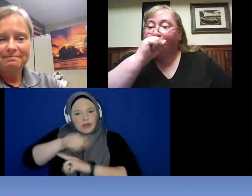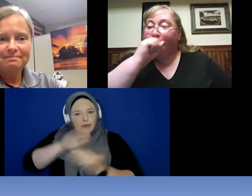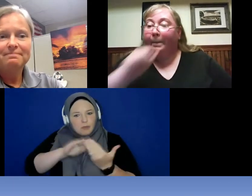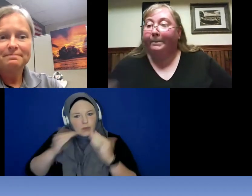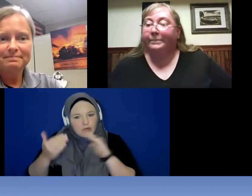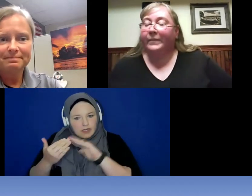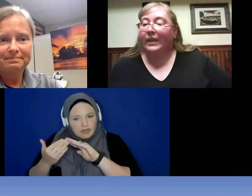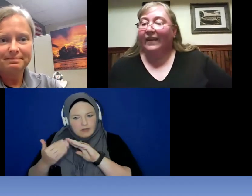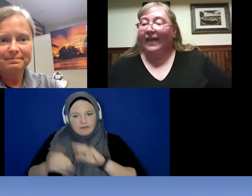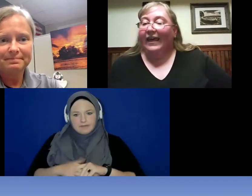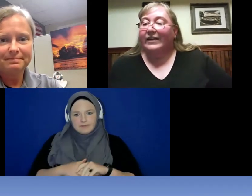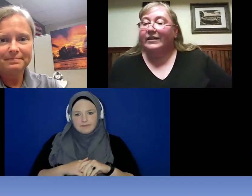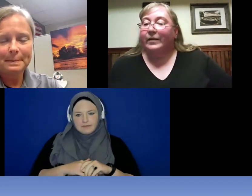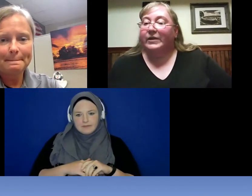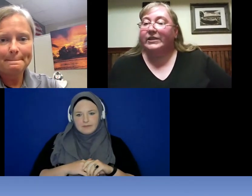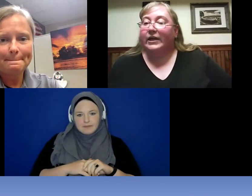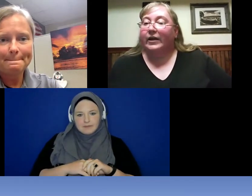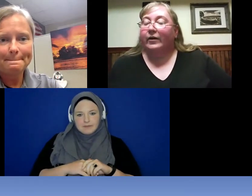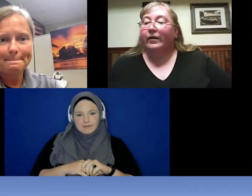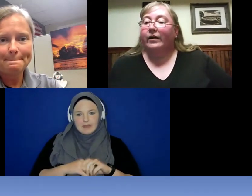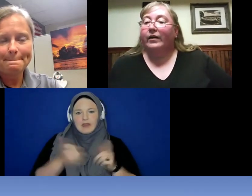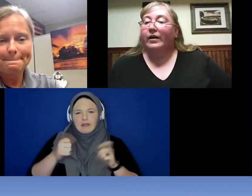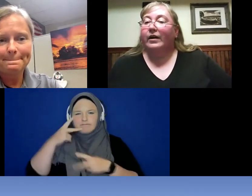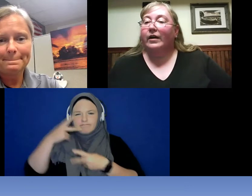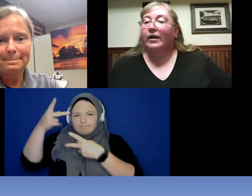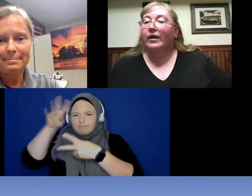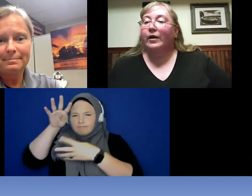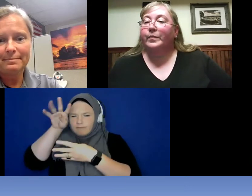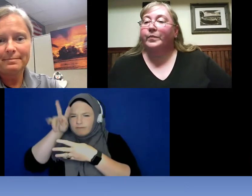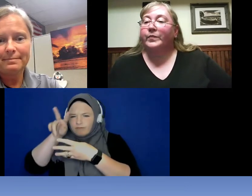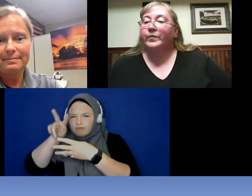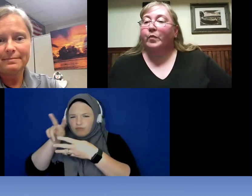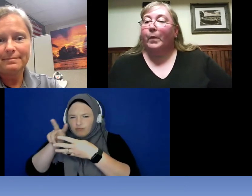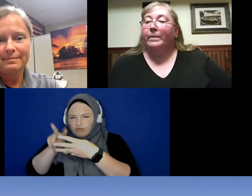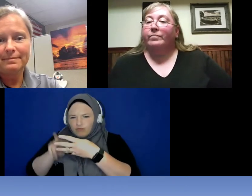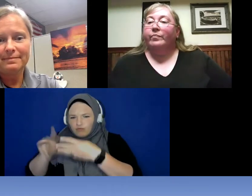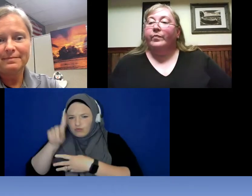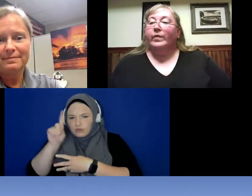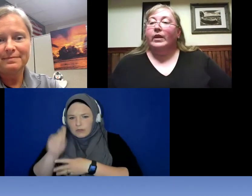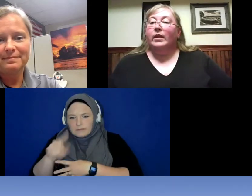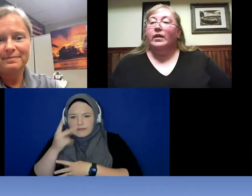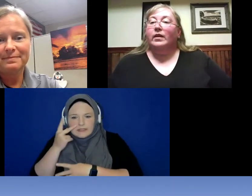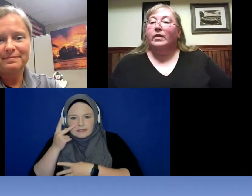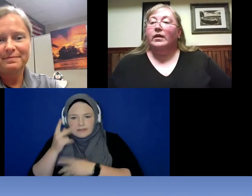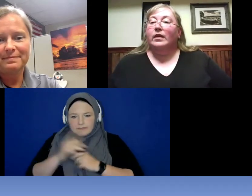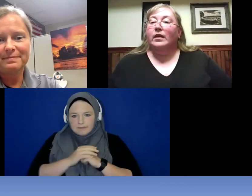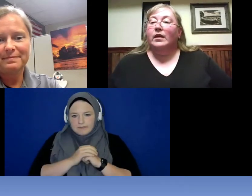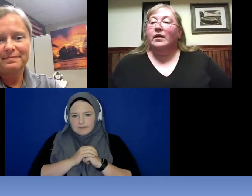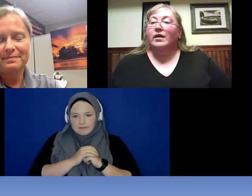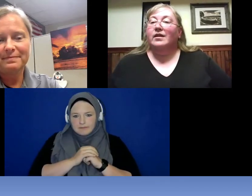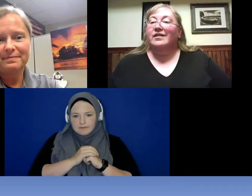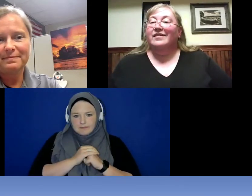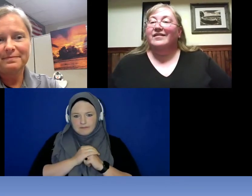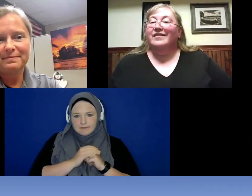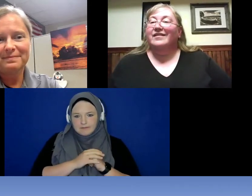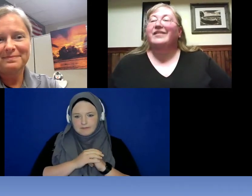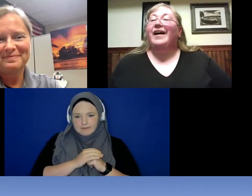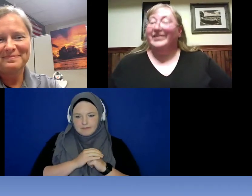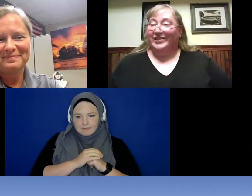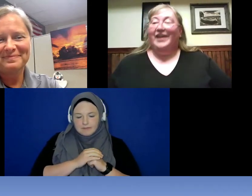Let me see here.